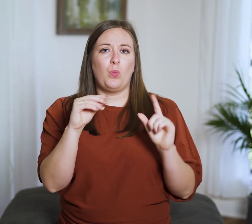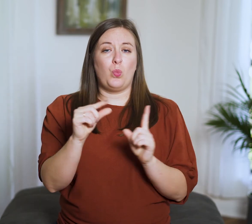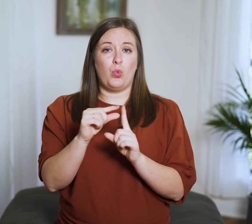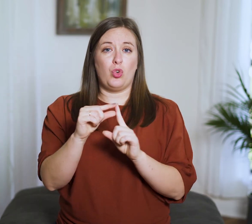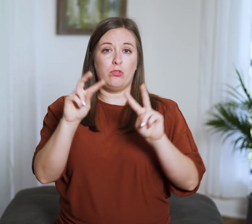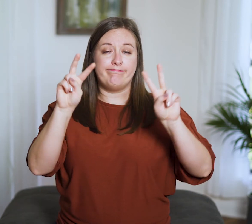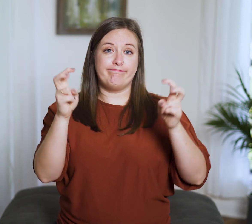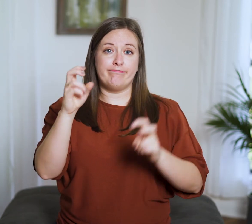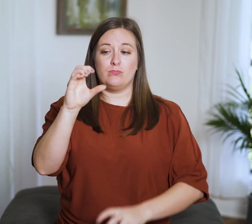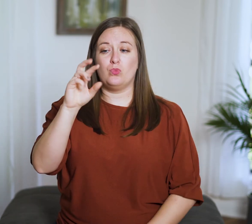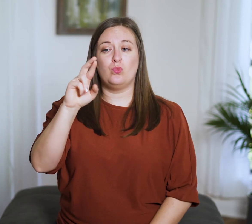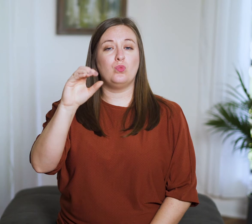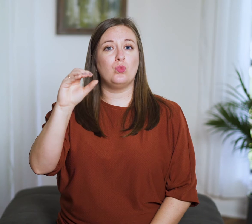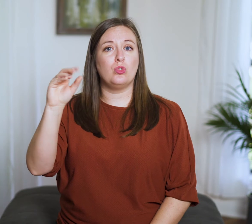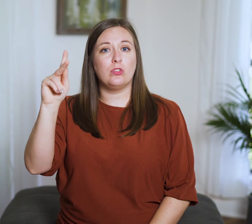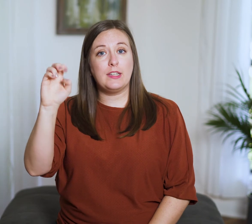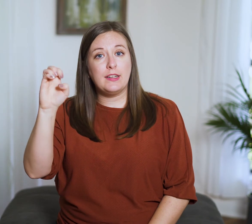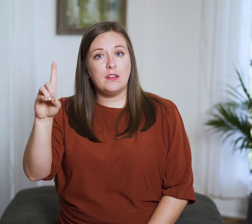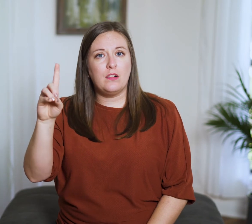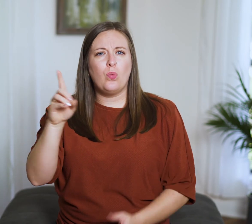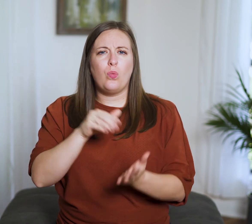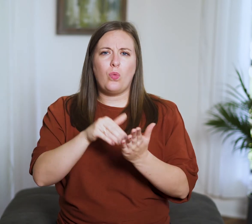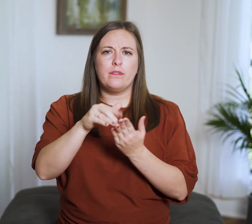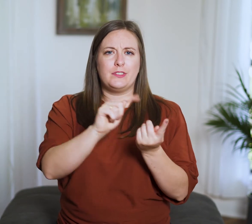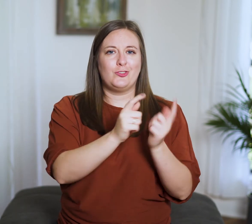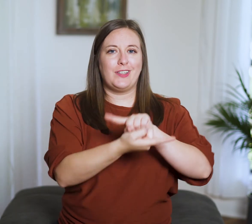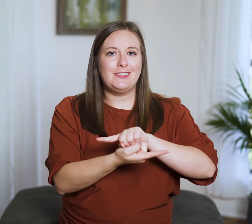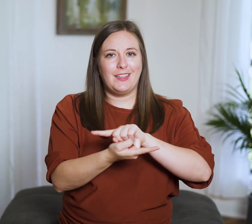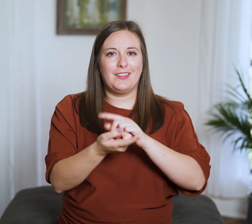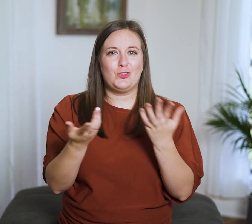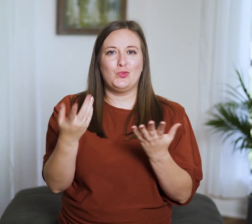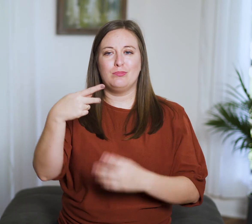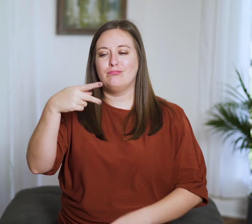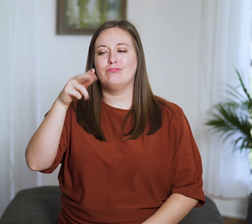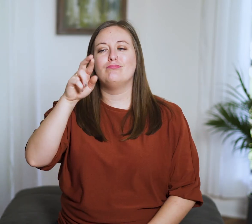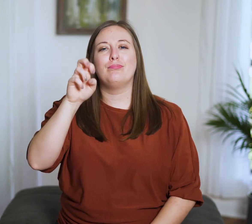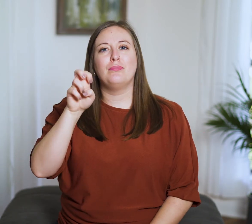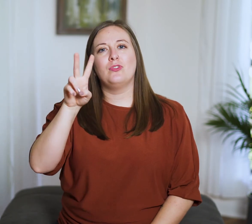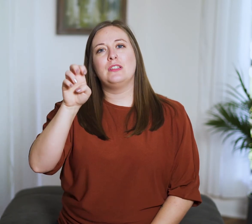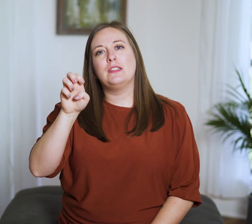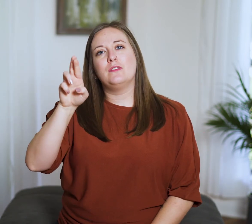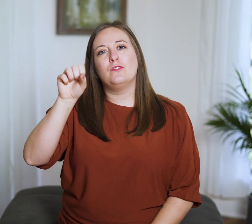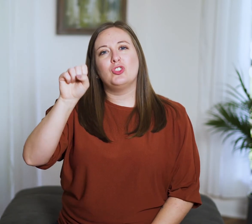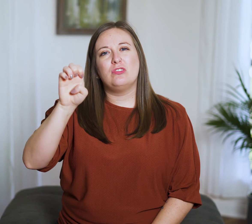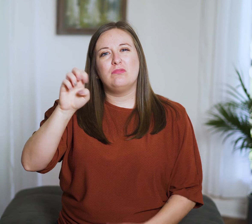The word 'crooked' is most often translated as “perverse”,